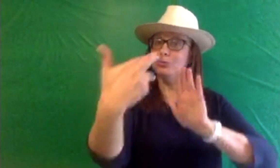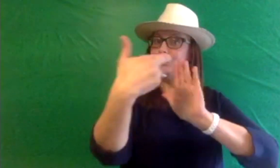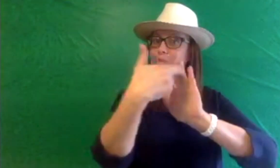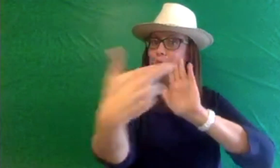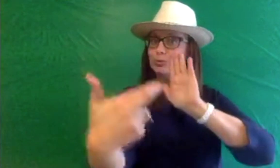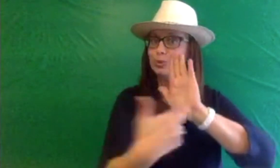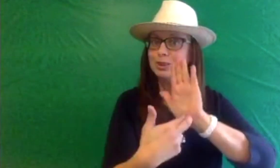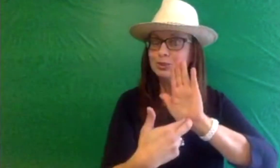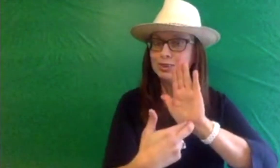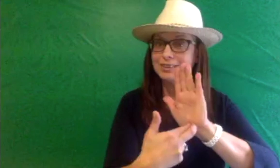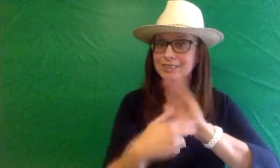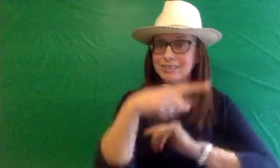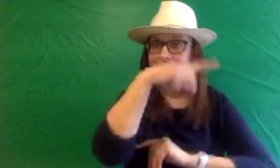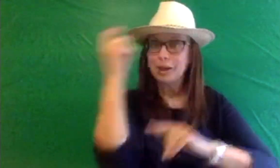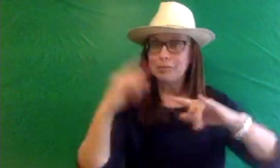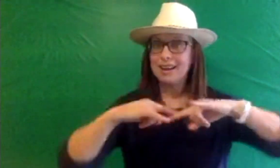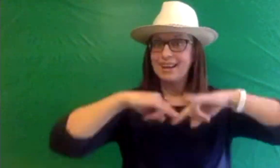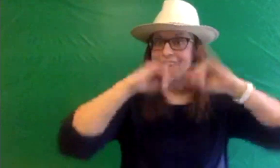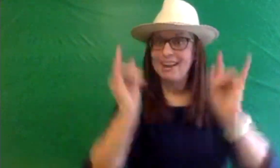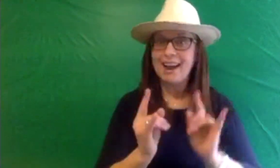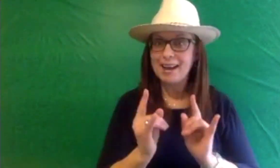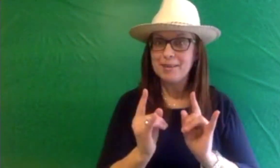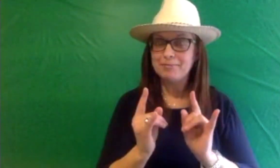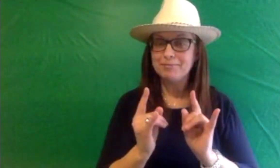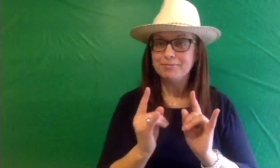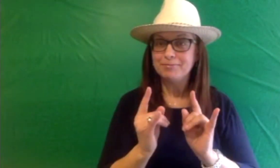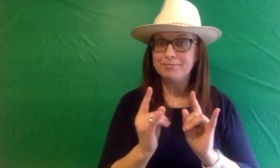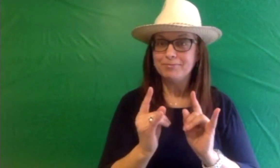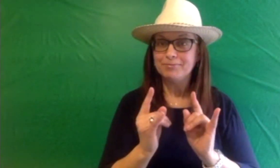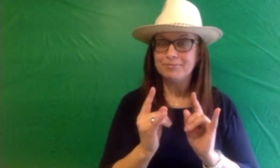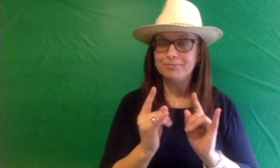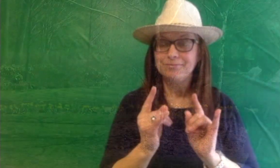Are you ready to register for summer camp? Please register for our summer program through our website.